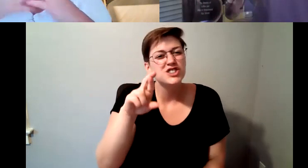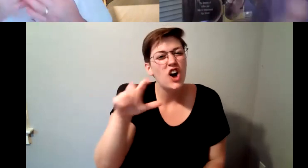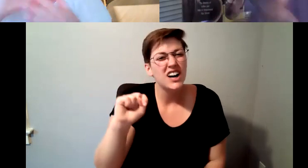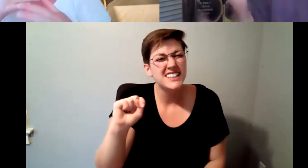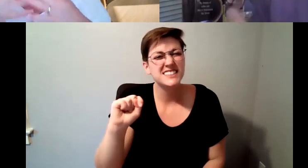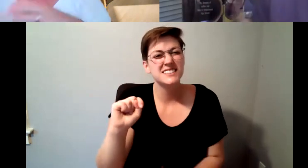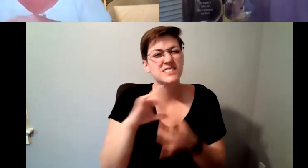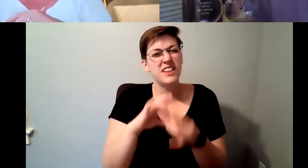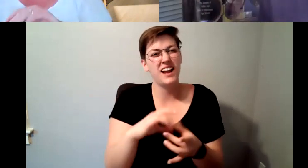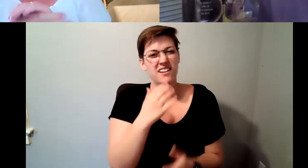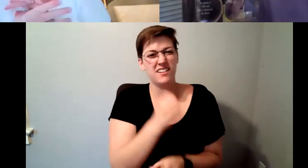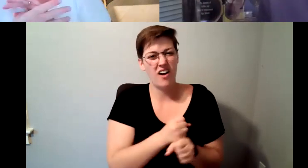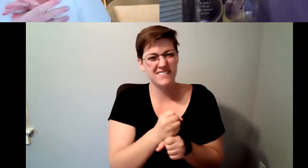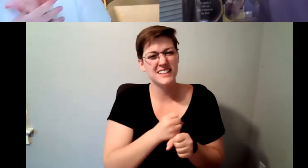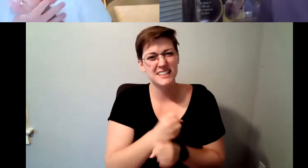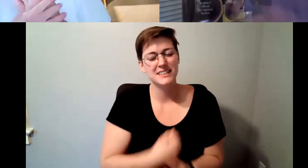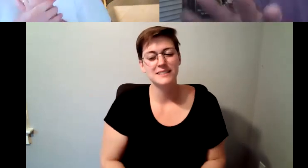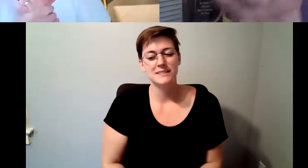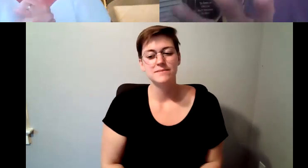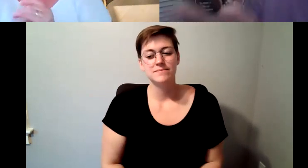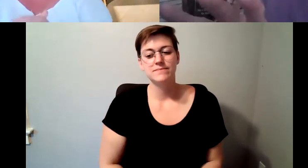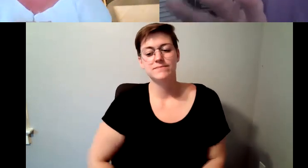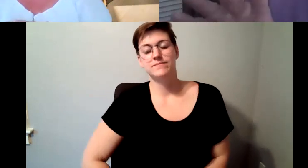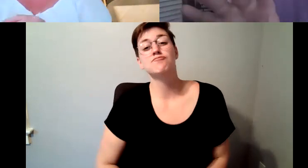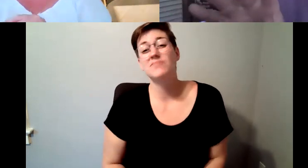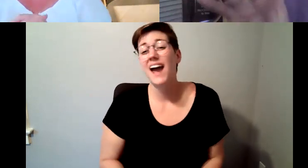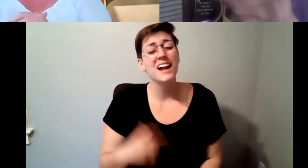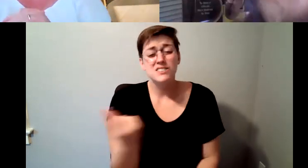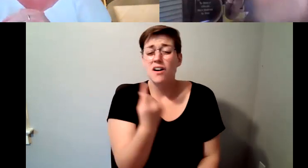understand the. D. Major Cohen: Difference yeah exactly and it's always a personal preference, I emphasize